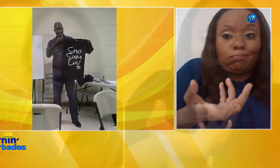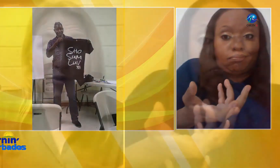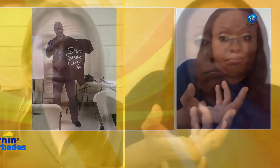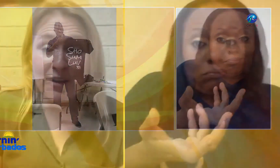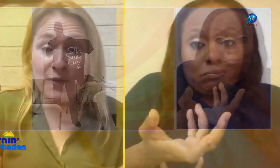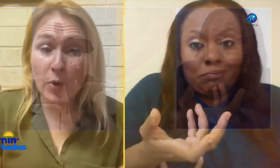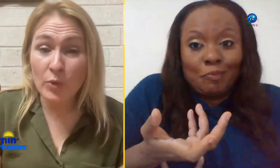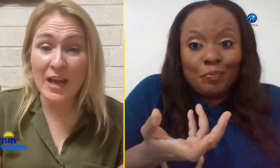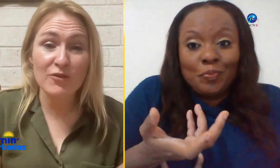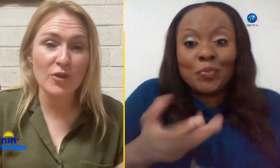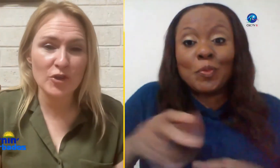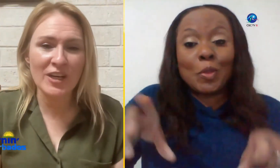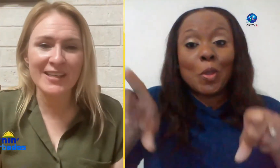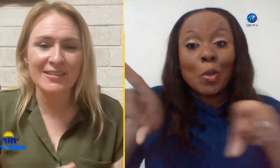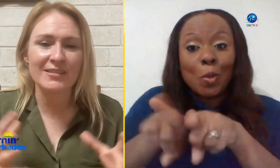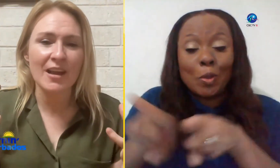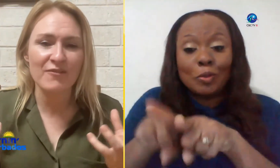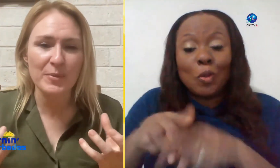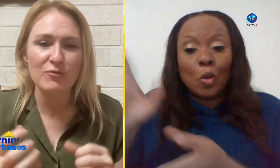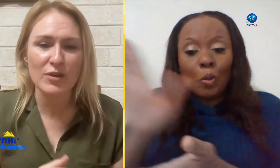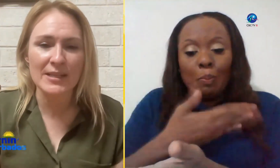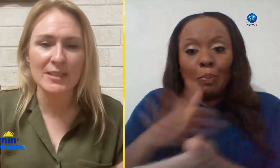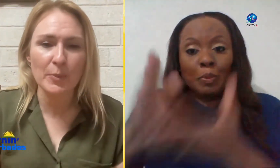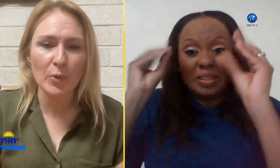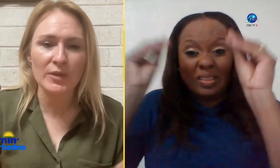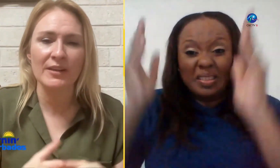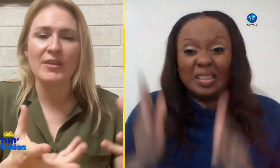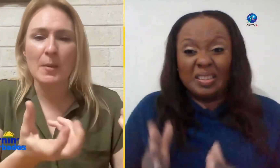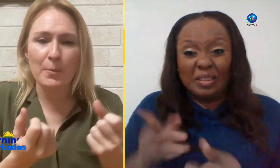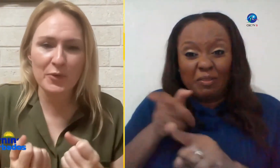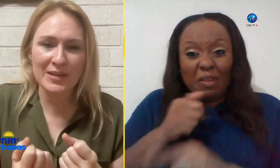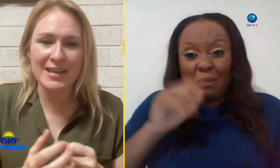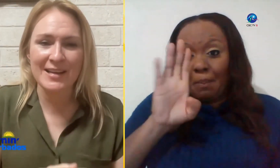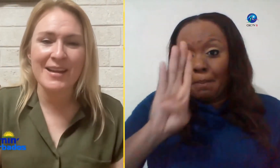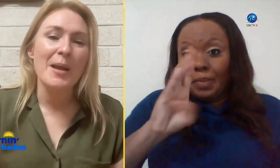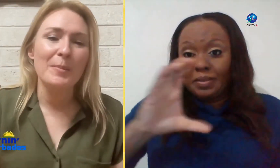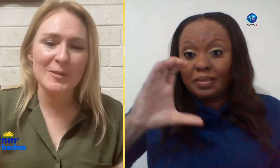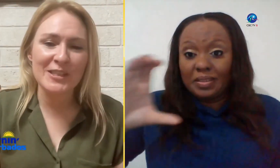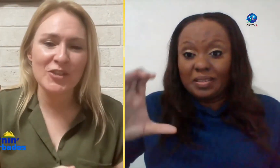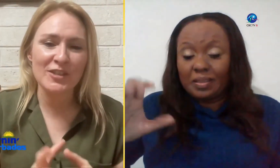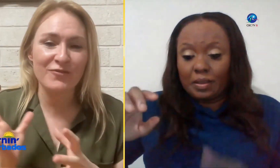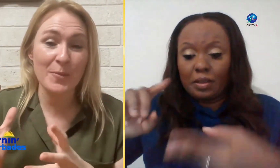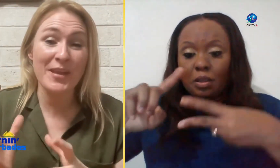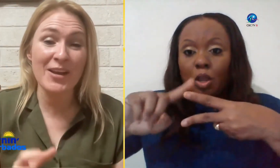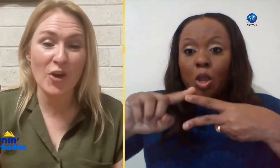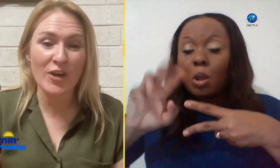Andre Broad and Roger getting have been really supported bringing in musician from